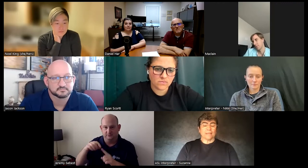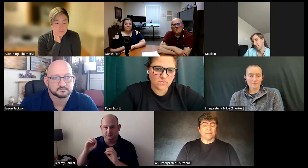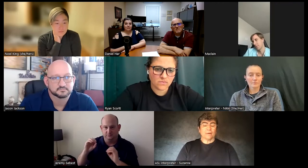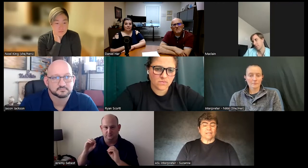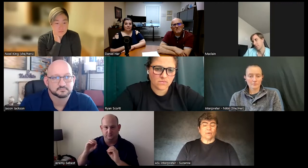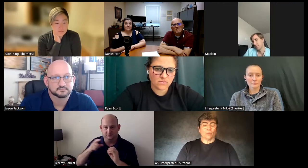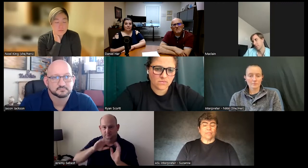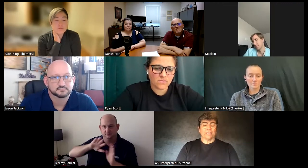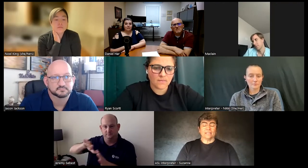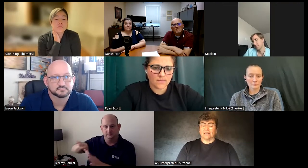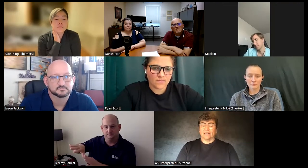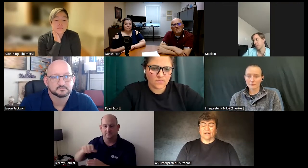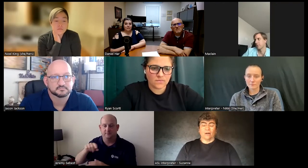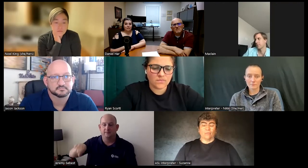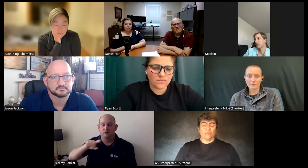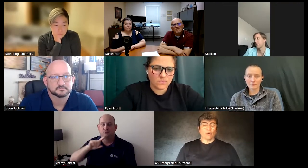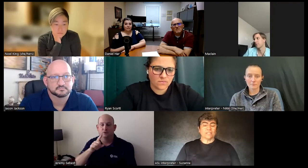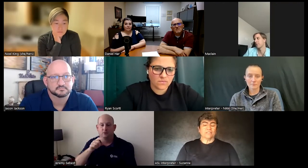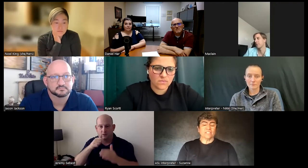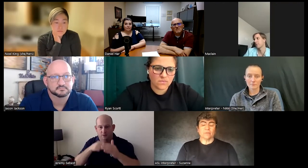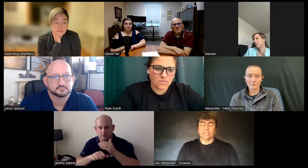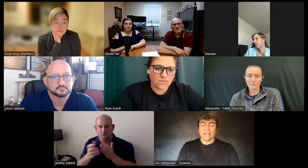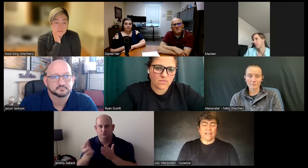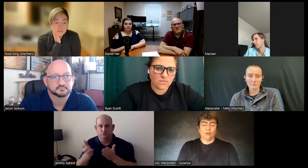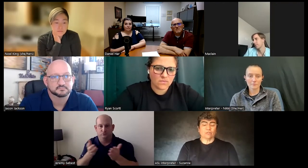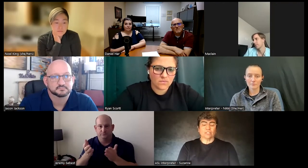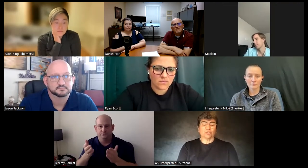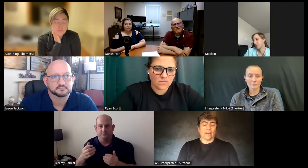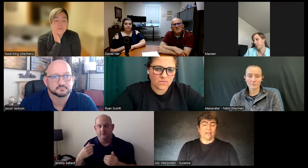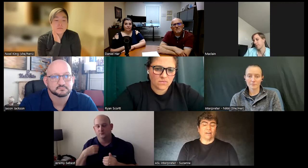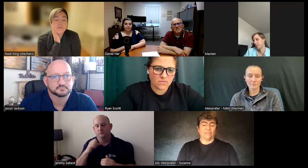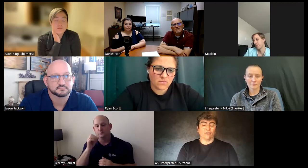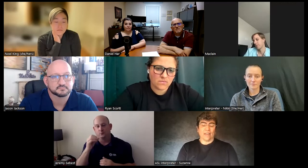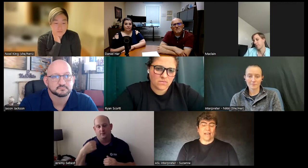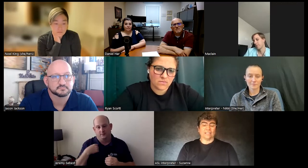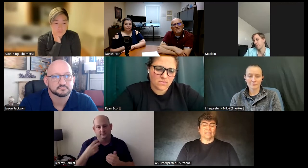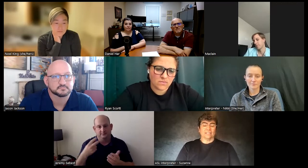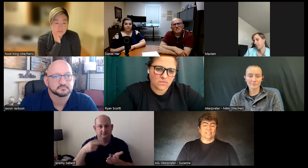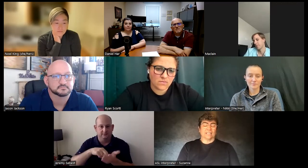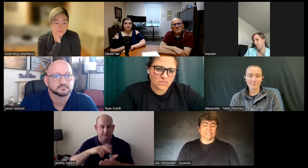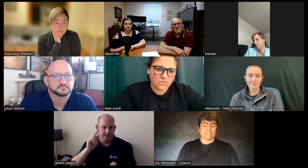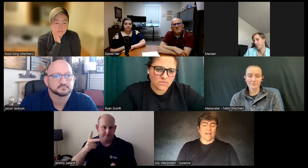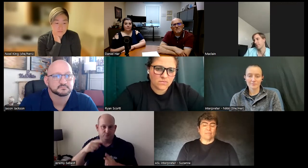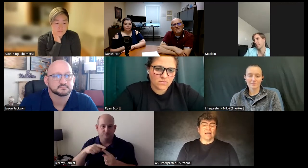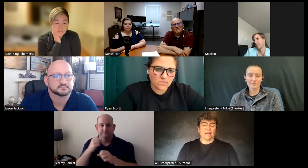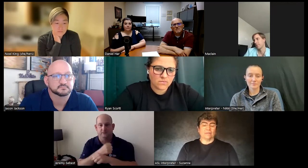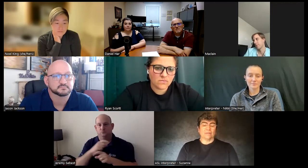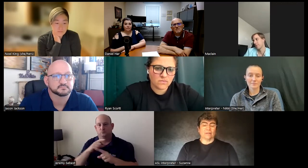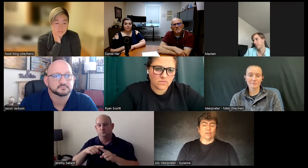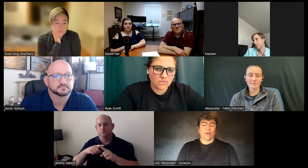but within a focus of disability I don't train uh for that that's not my you know